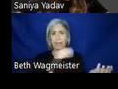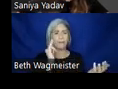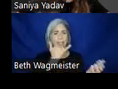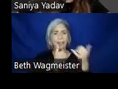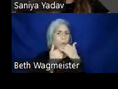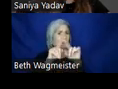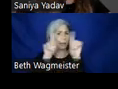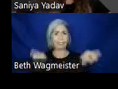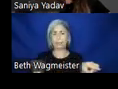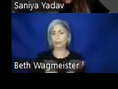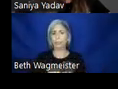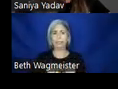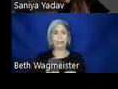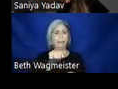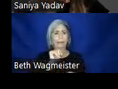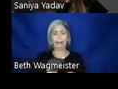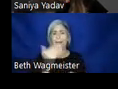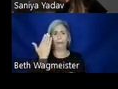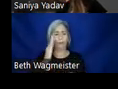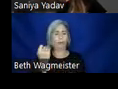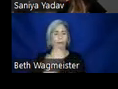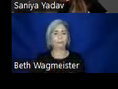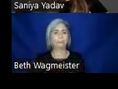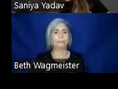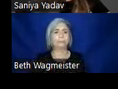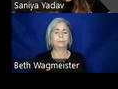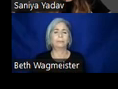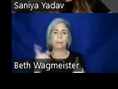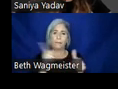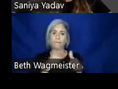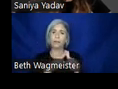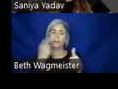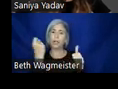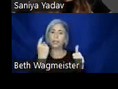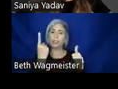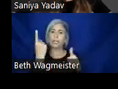Apologizes. Let's understand what a design system is first.